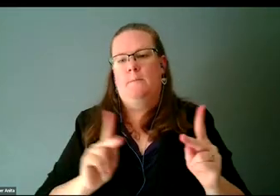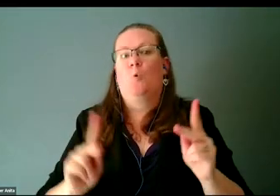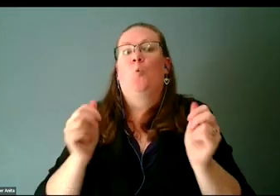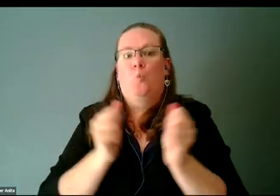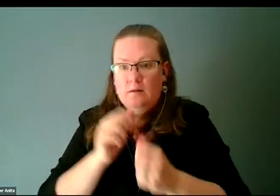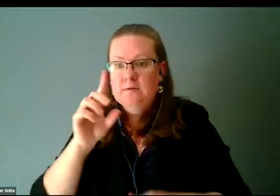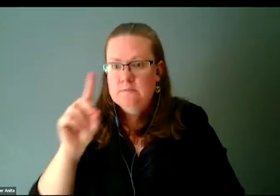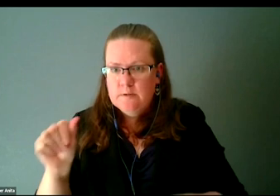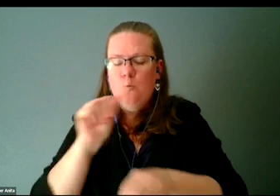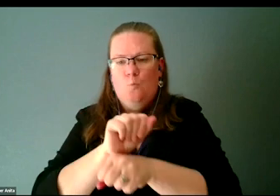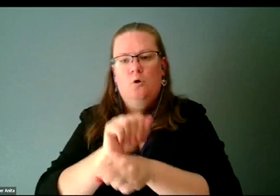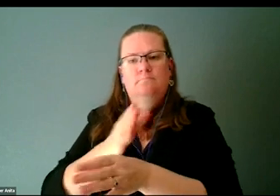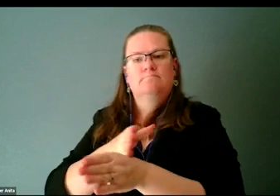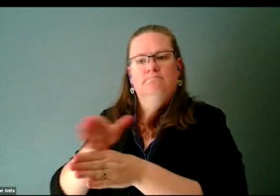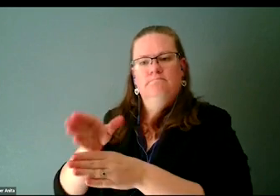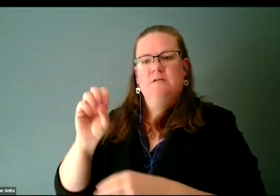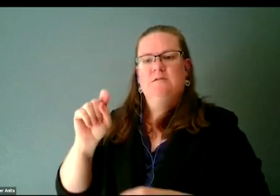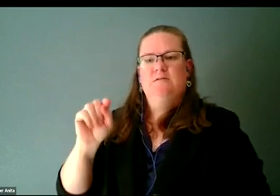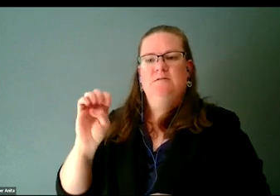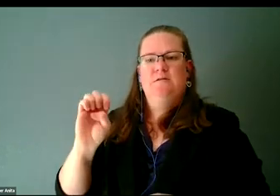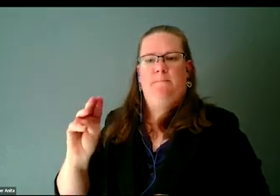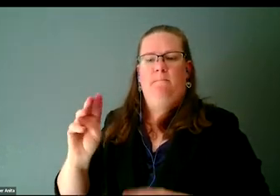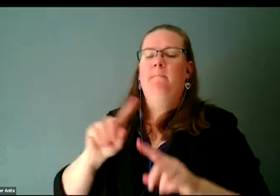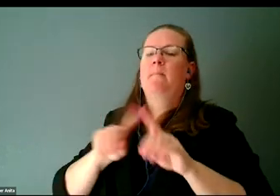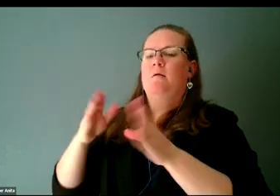They just aren't open about it. That's a stigma question.